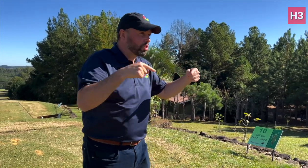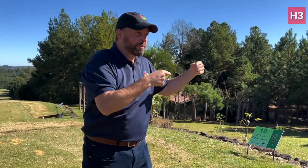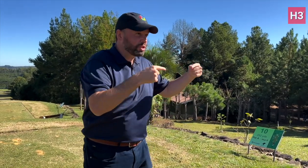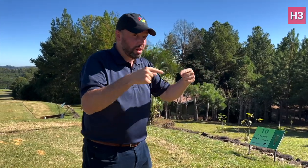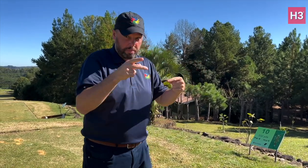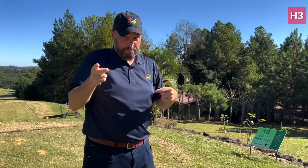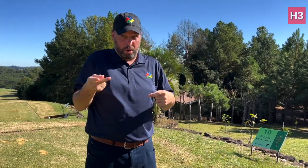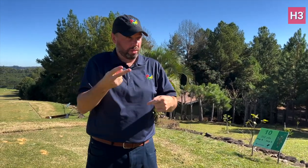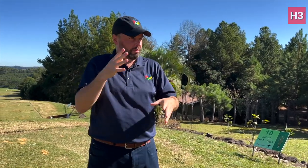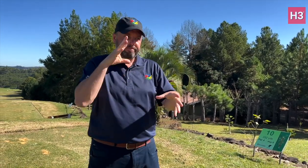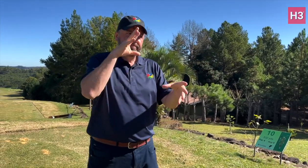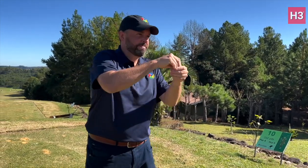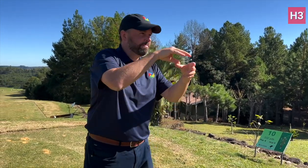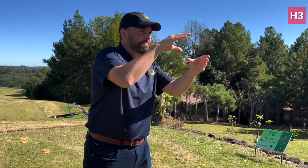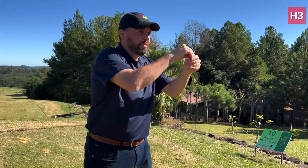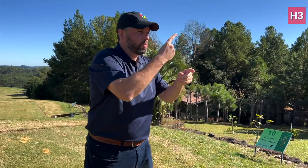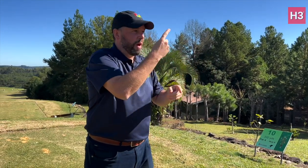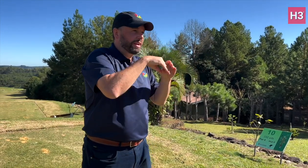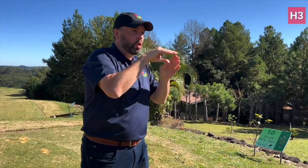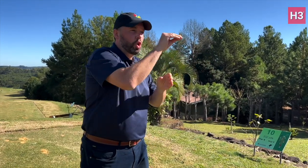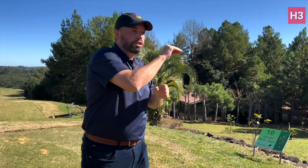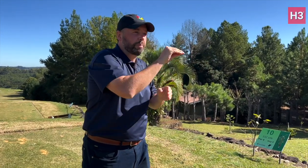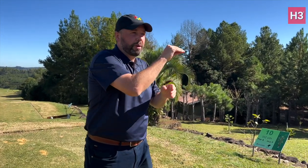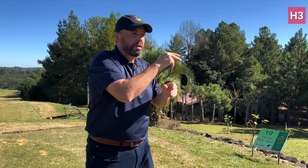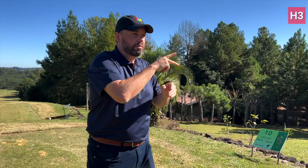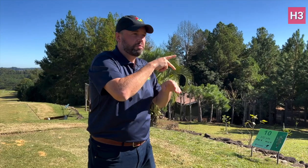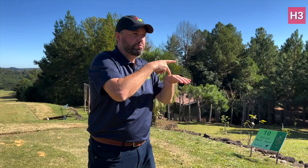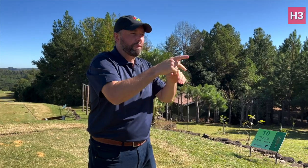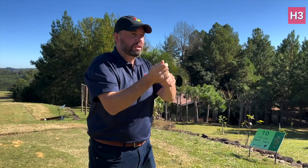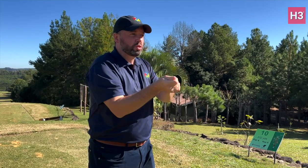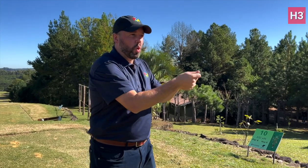they can be qualified to compete